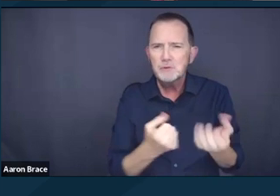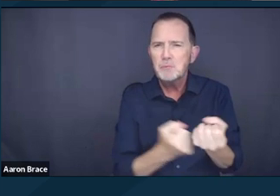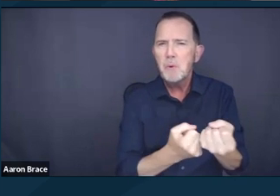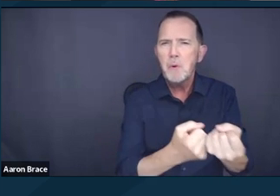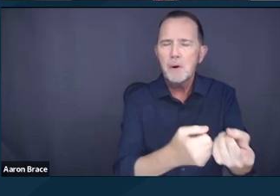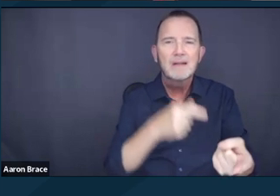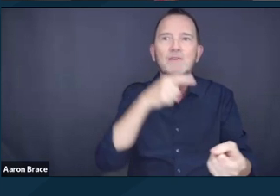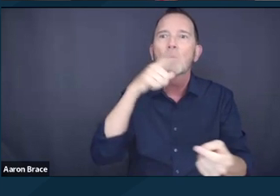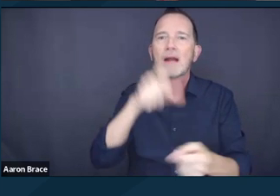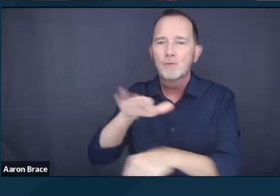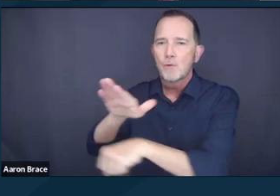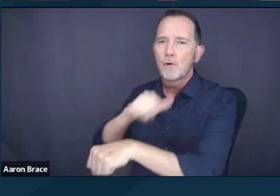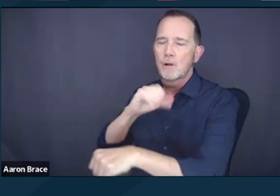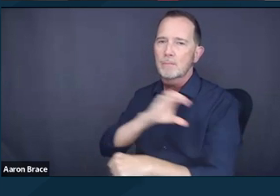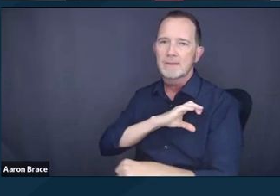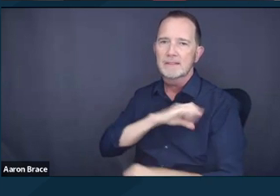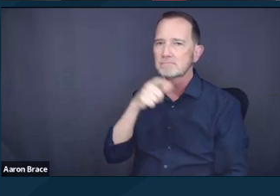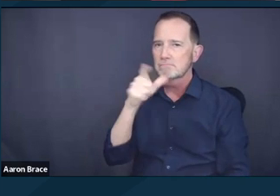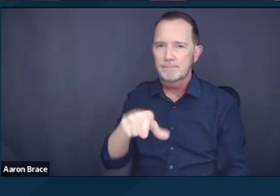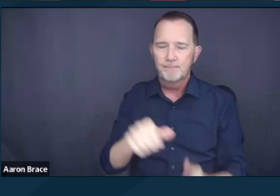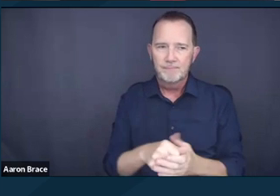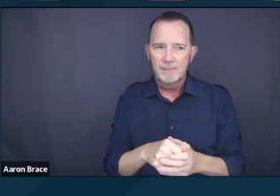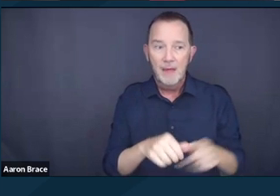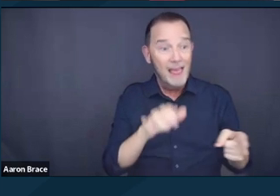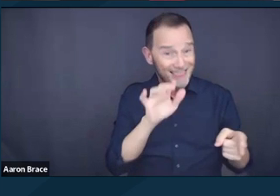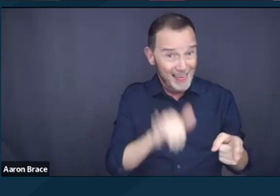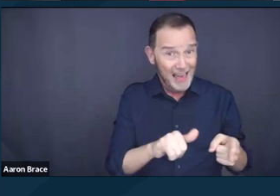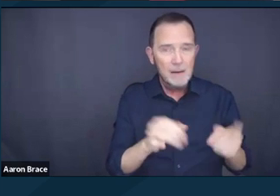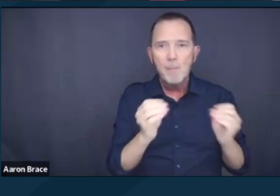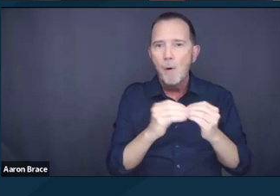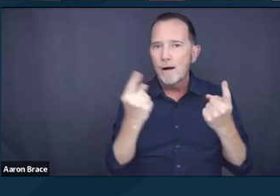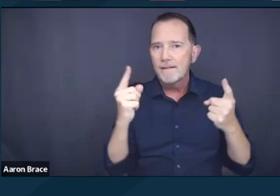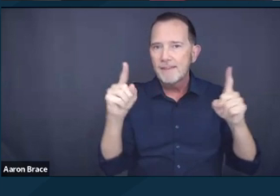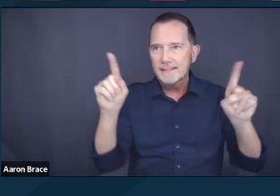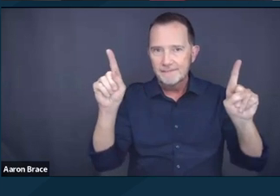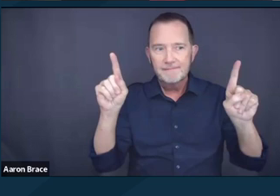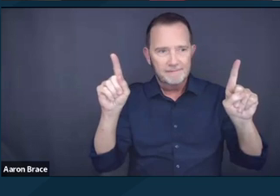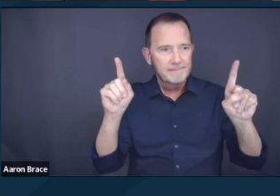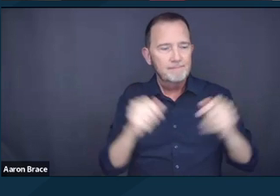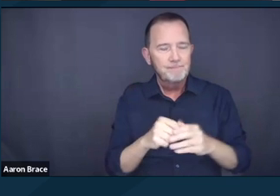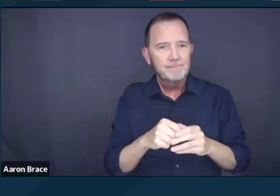And not only are these interventions more effective, but they also result in reduced costs for communities.